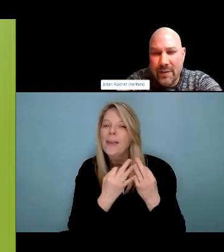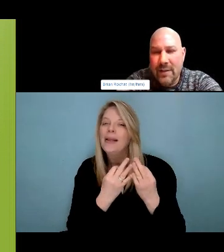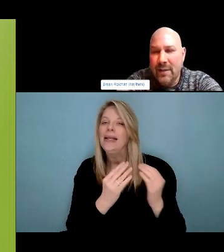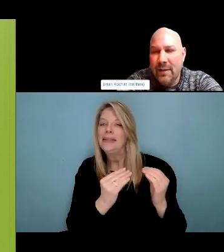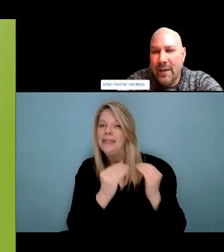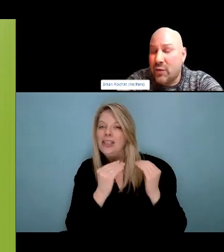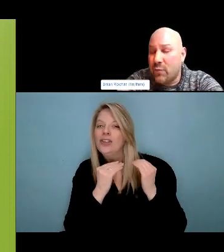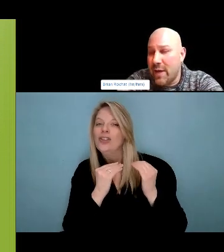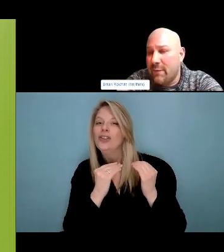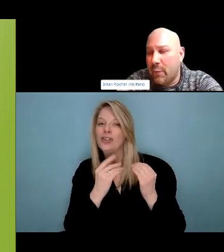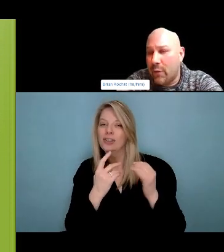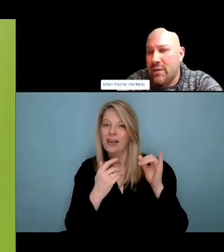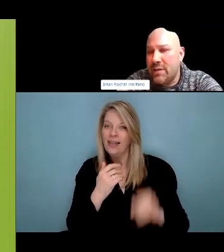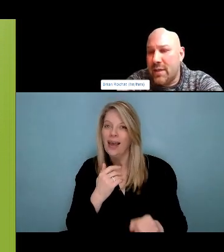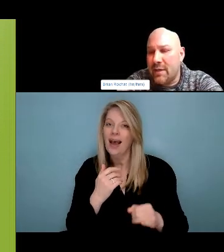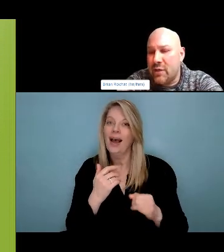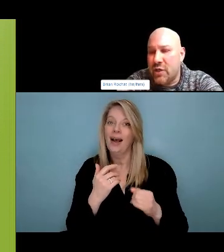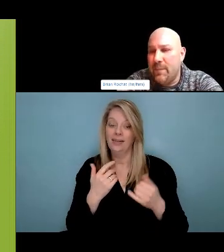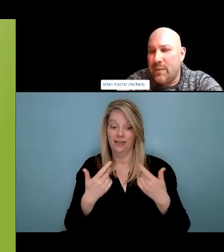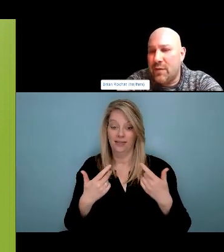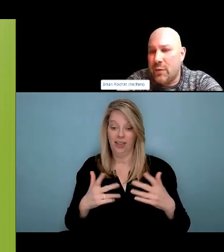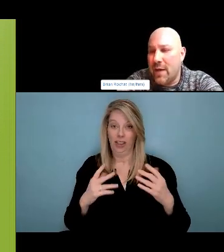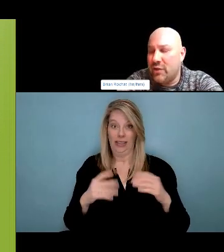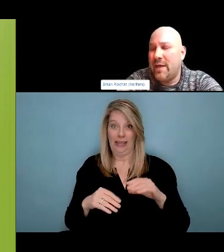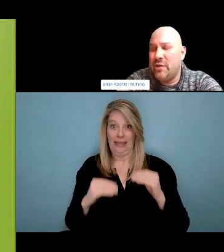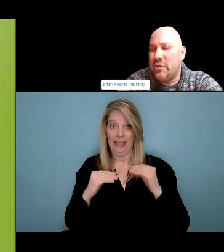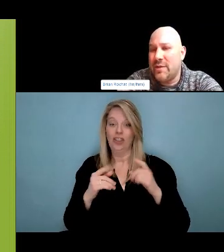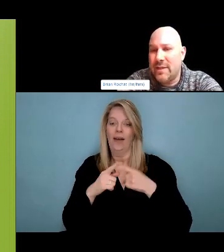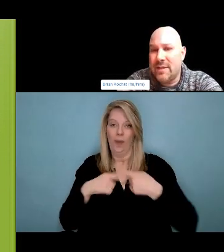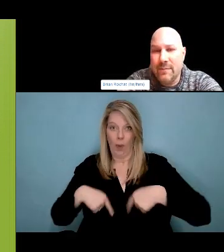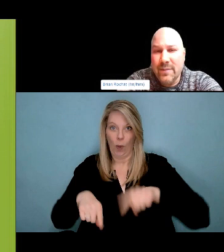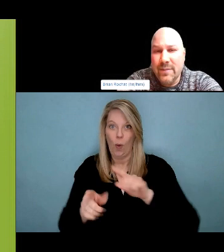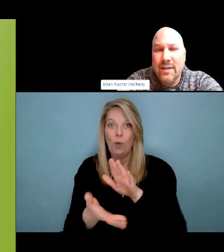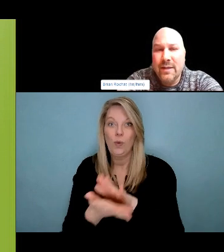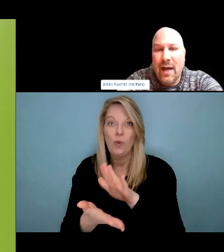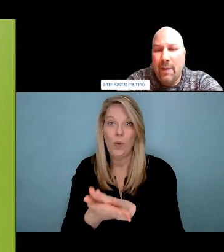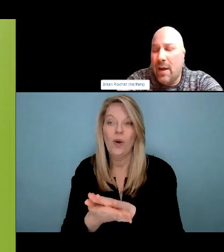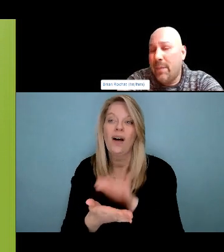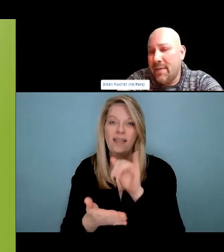days, I really connected with people. Against all odds this this community has changed